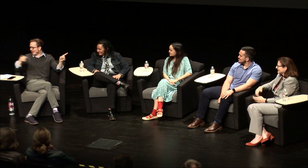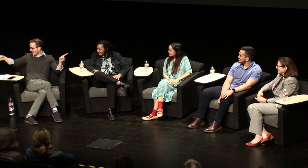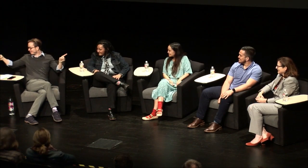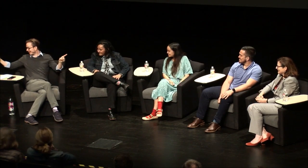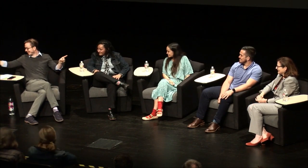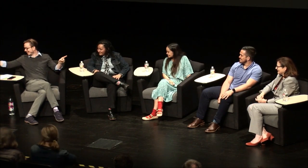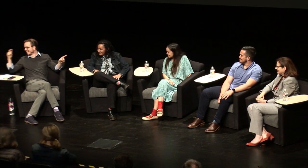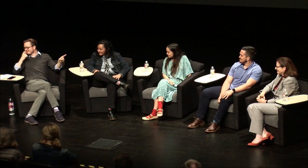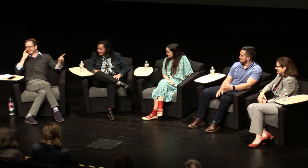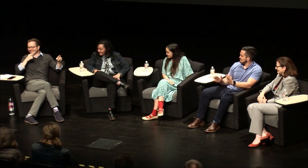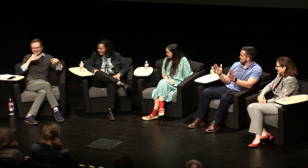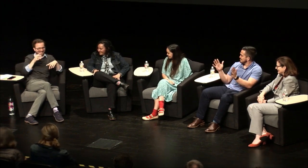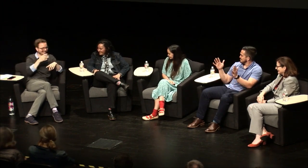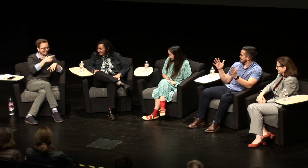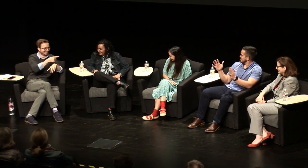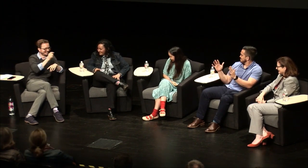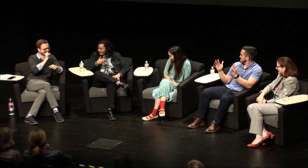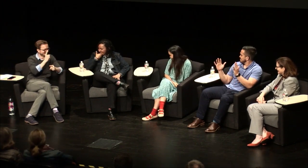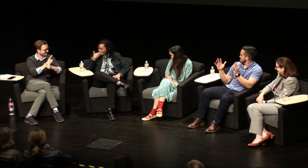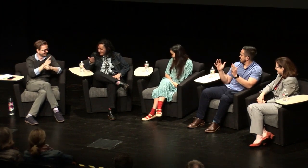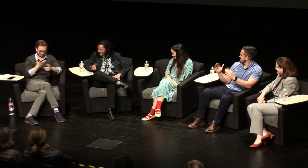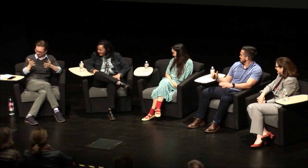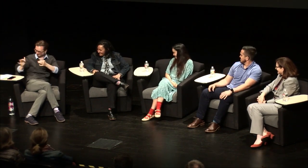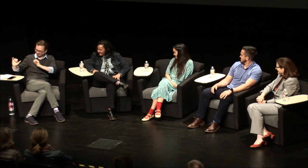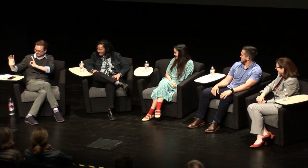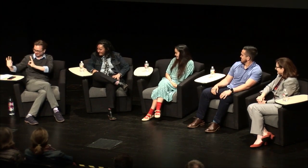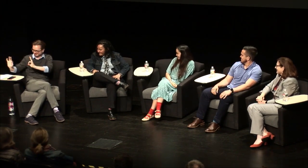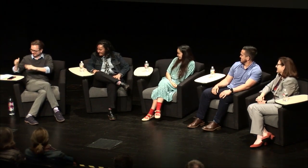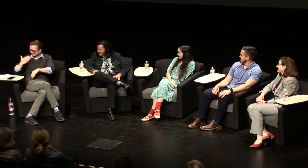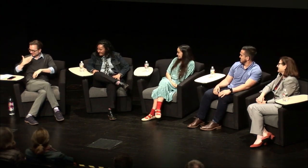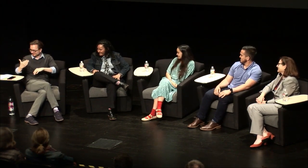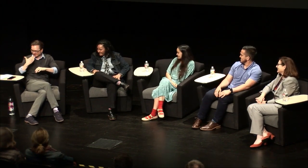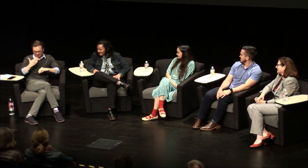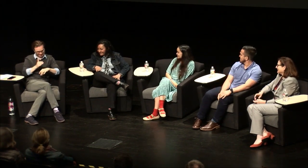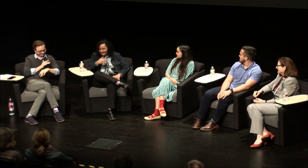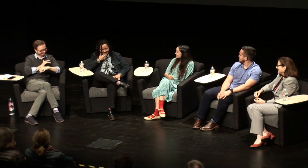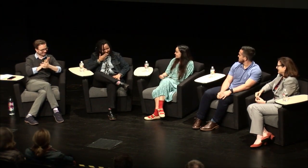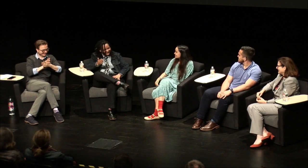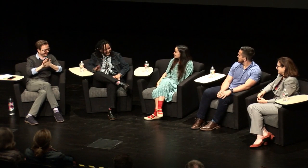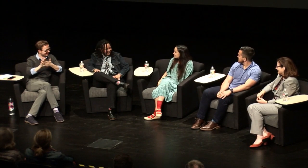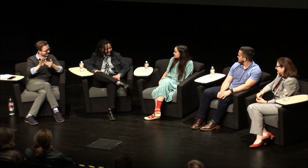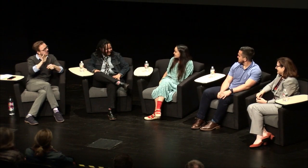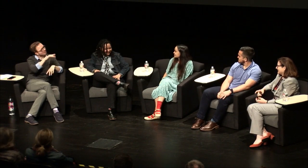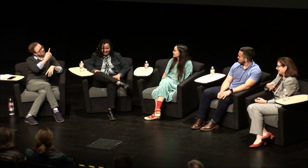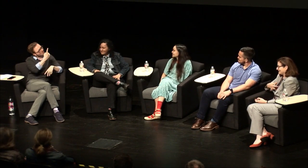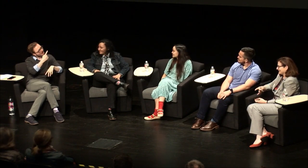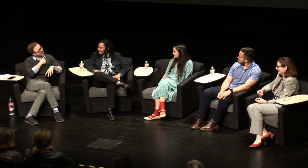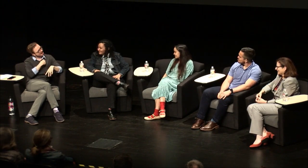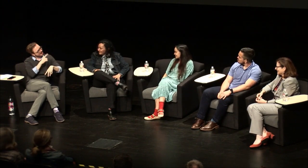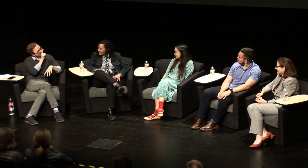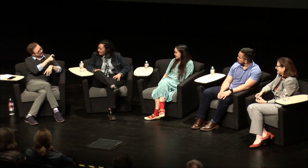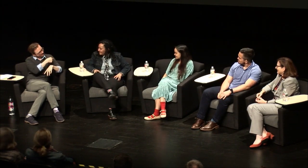picked all these these panelists but good job yeah no that's great so it's